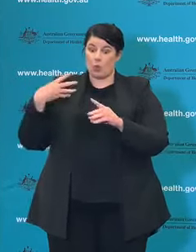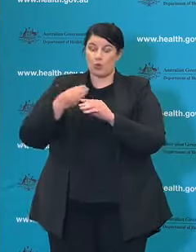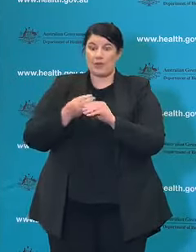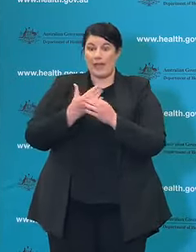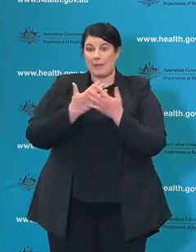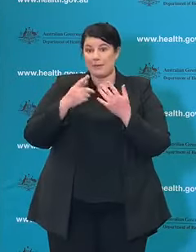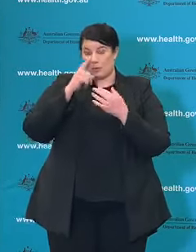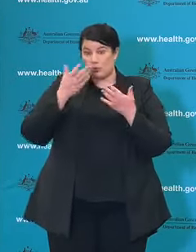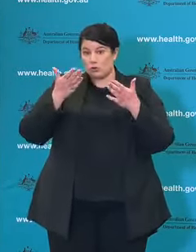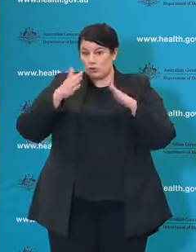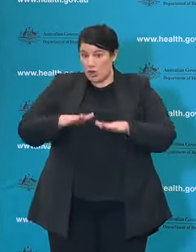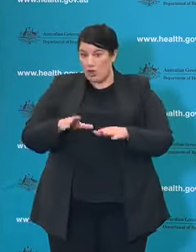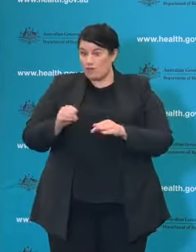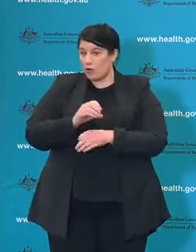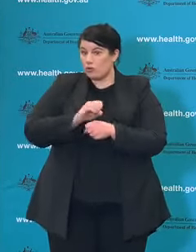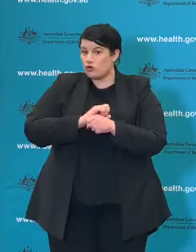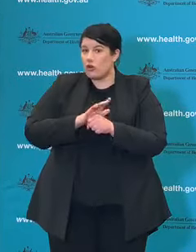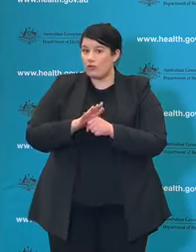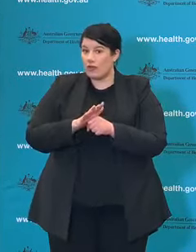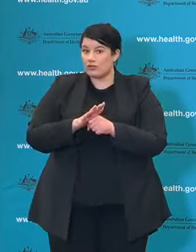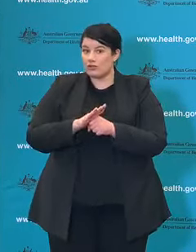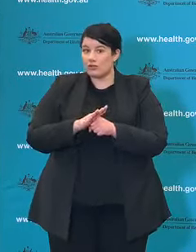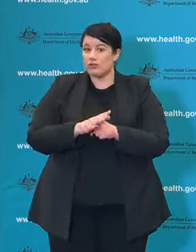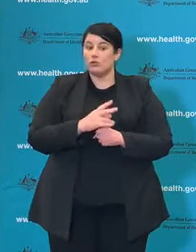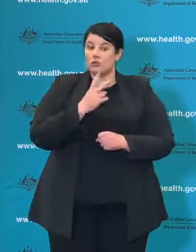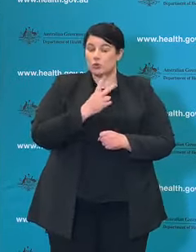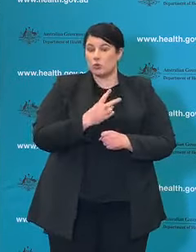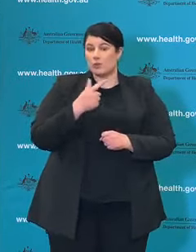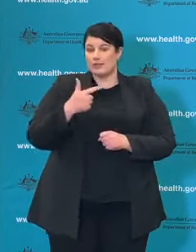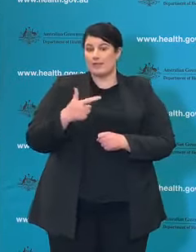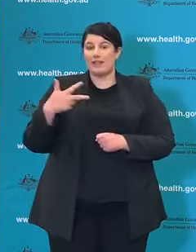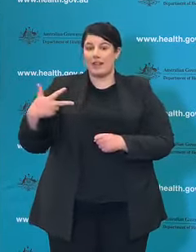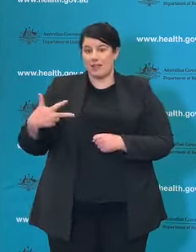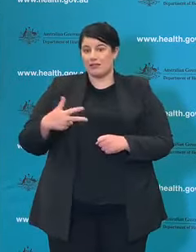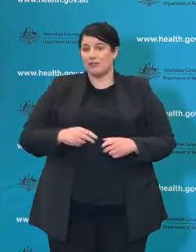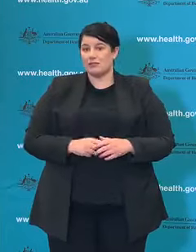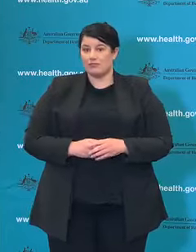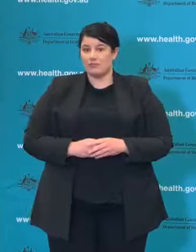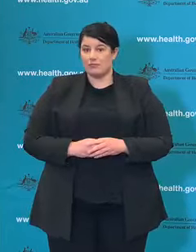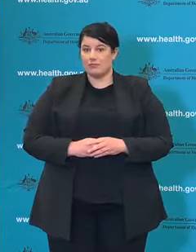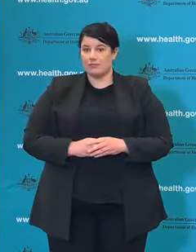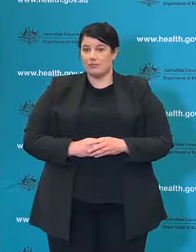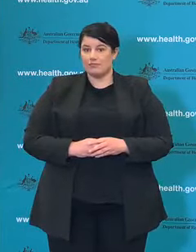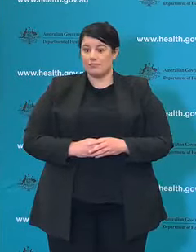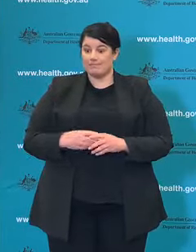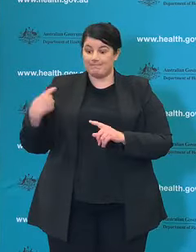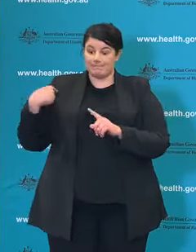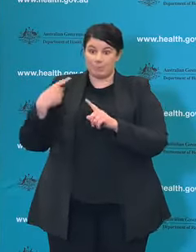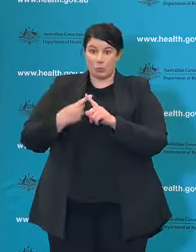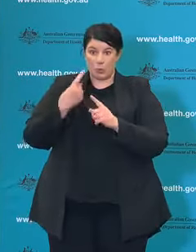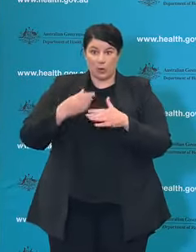to date of COVID-19 is 278 and 12 new deaths occurred to 12 noon